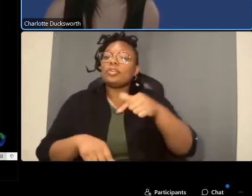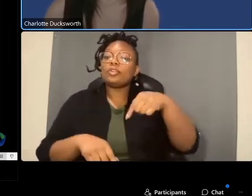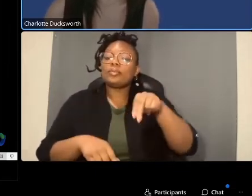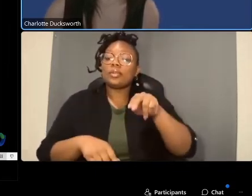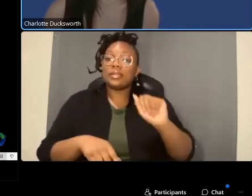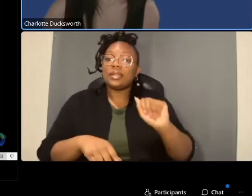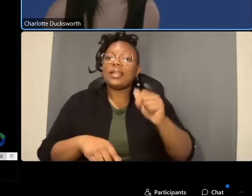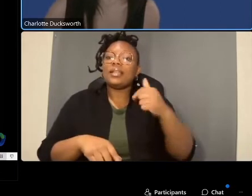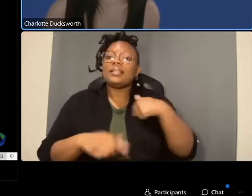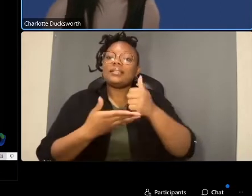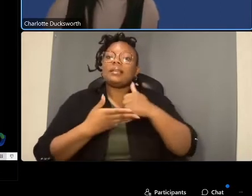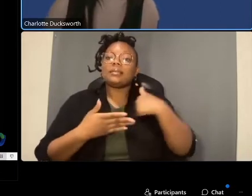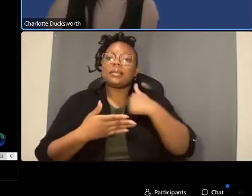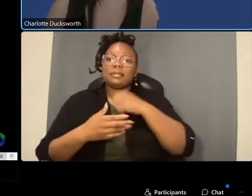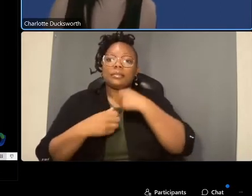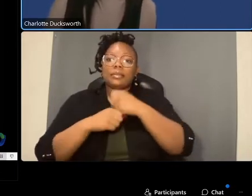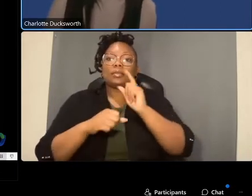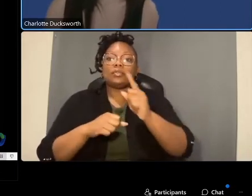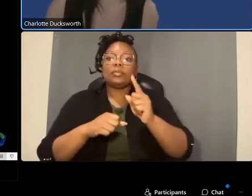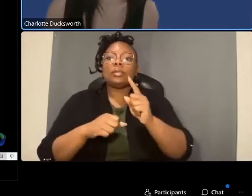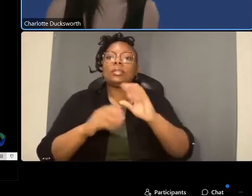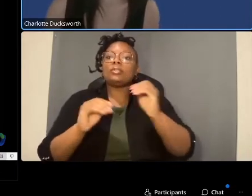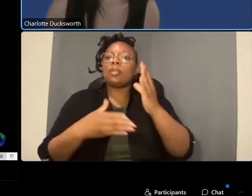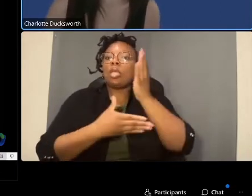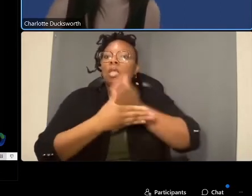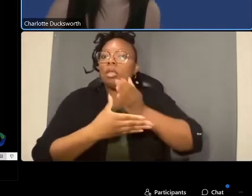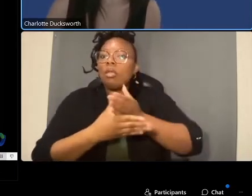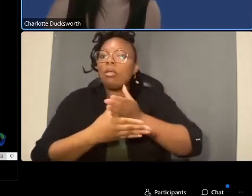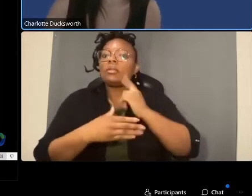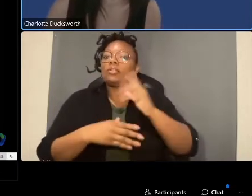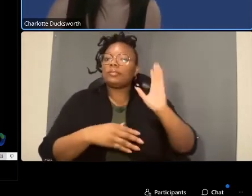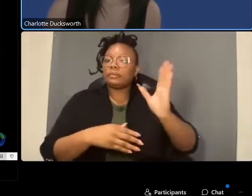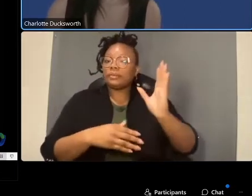this helps us to make sure there are no interruptions during the presentation